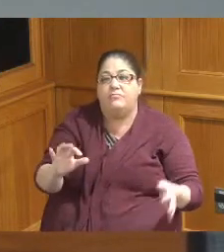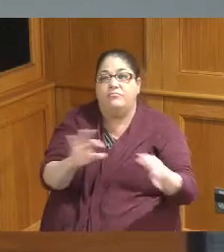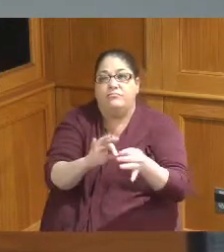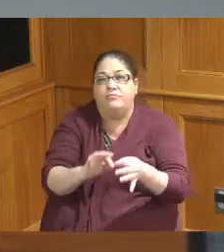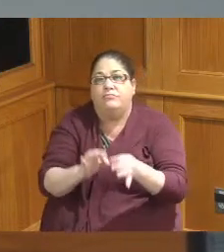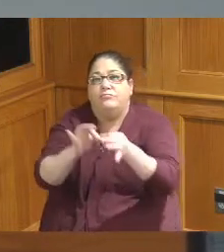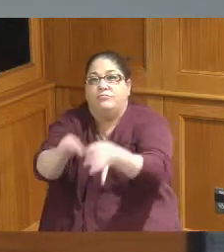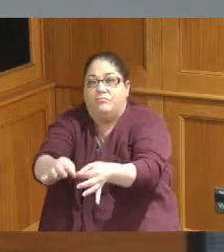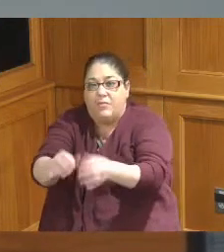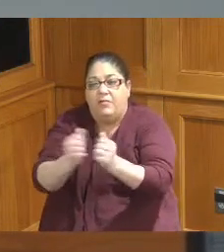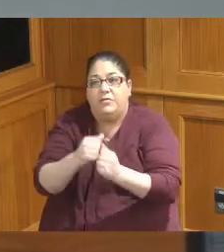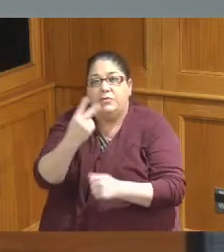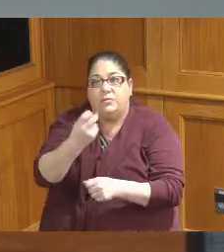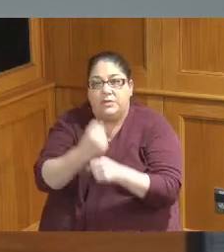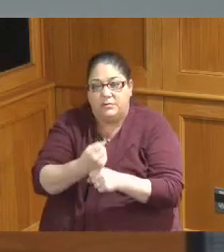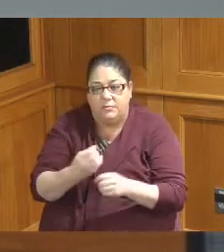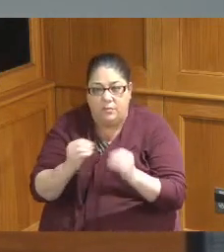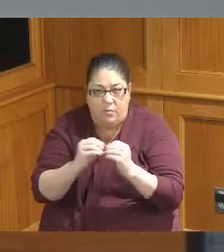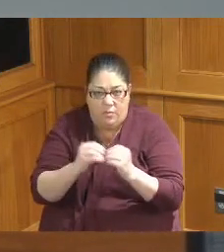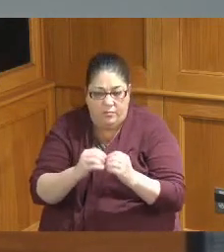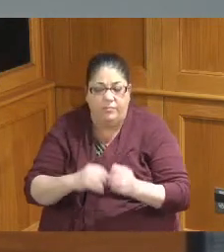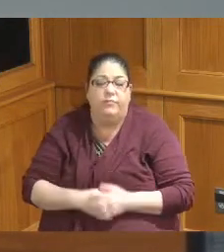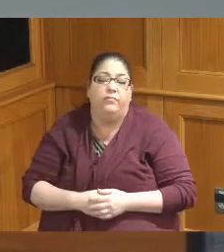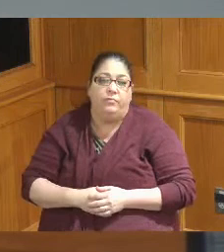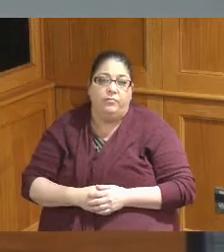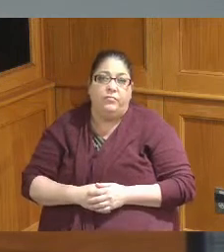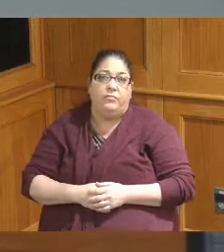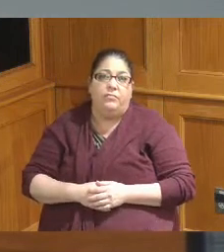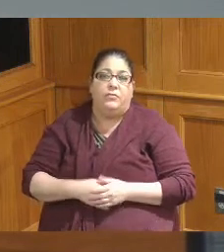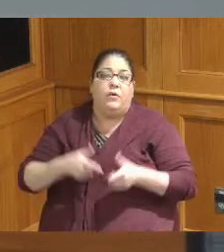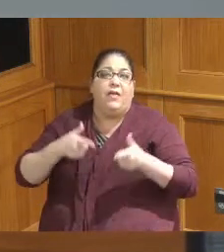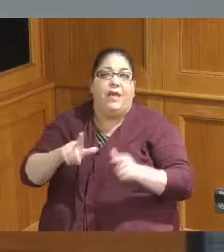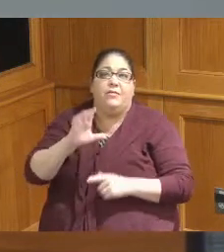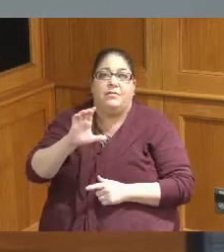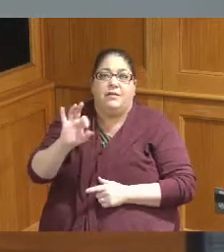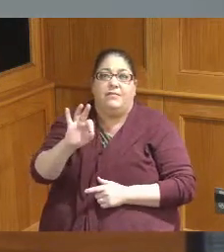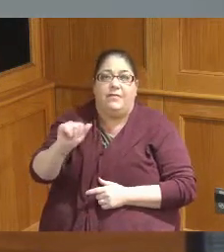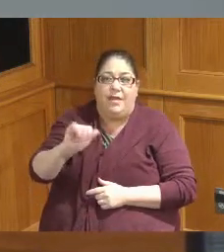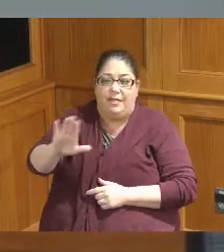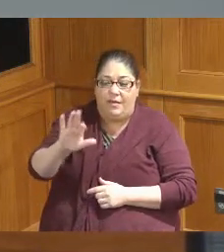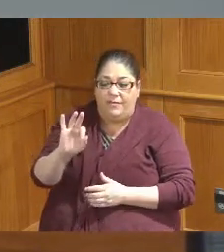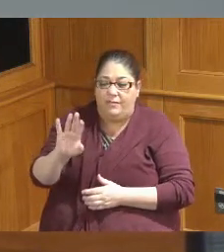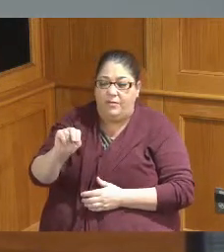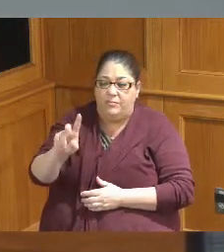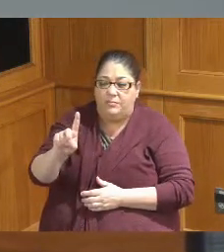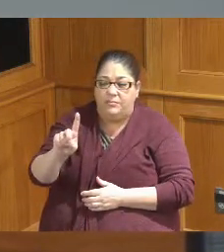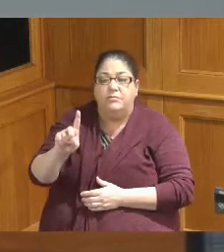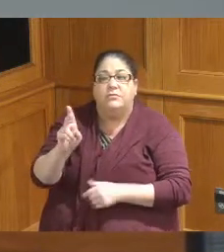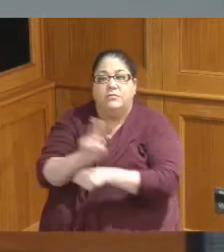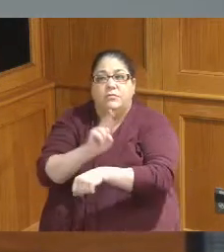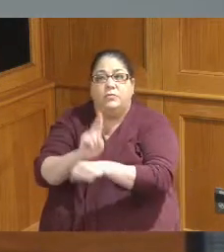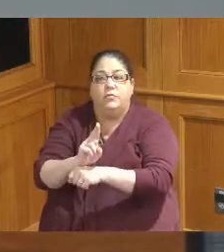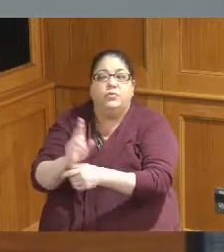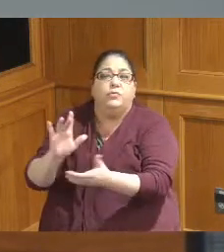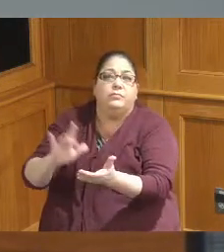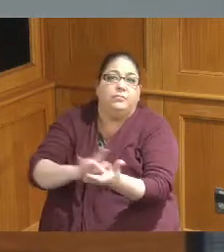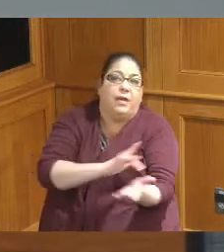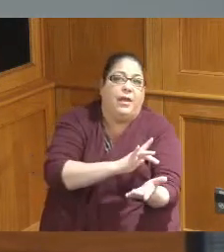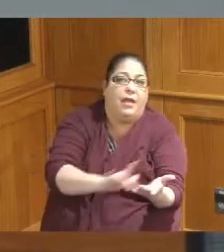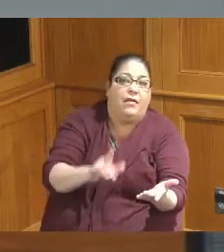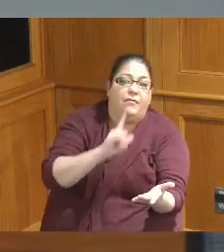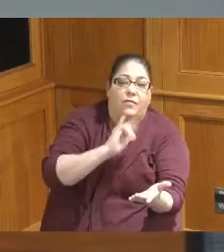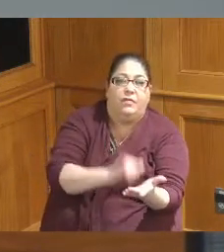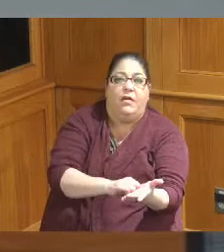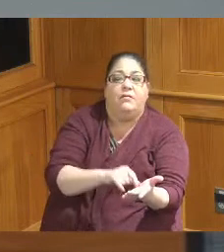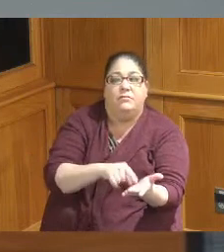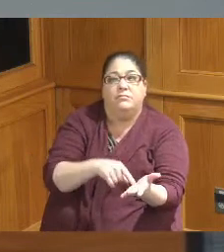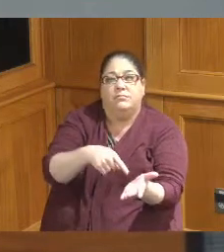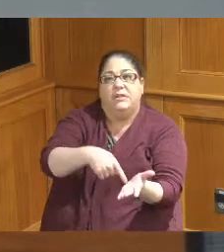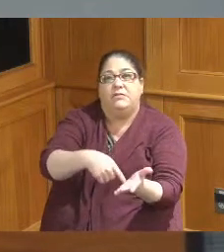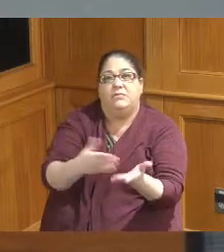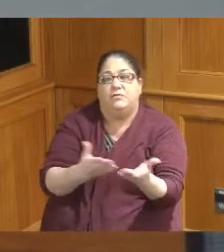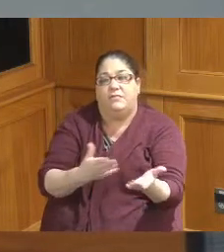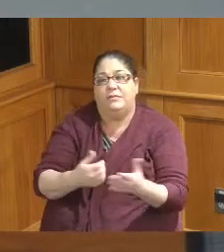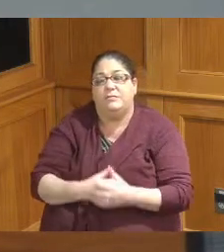to allow for the the CFA funding to be used to pay for those those Debt Service make to make those